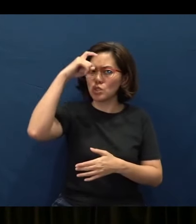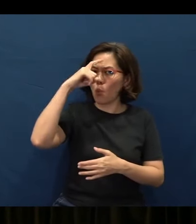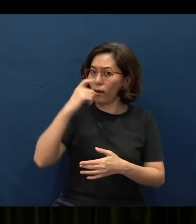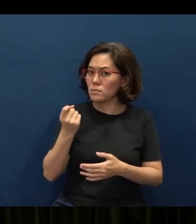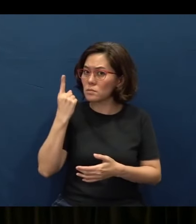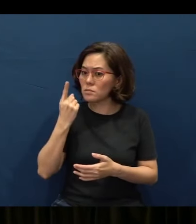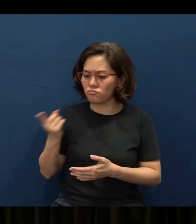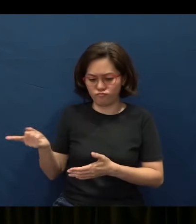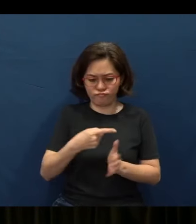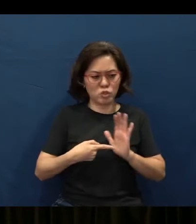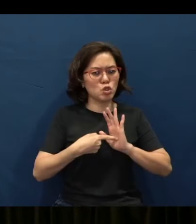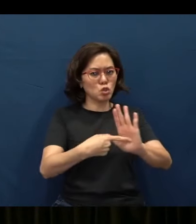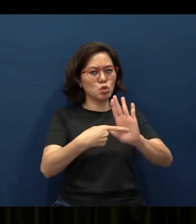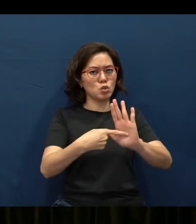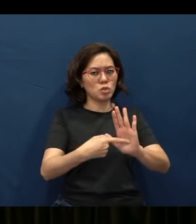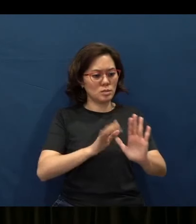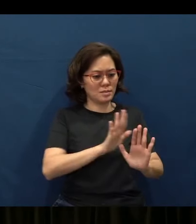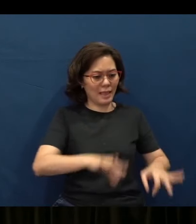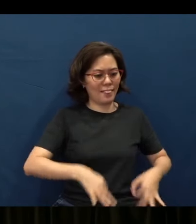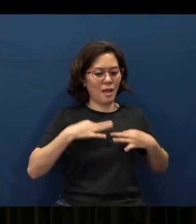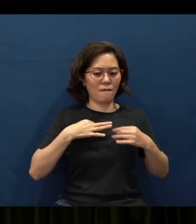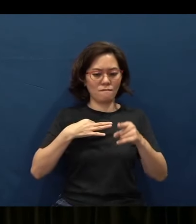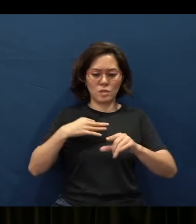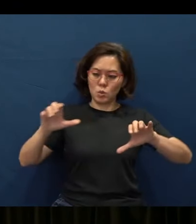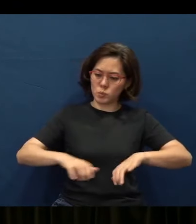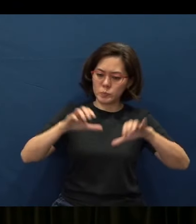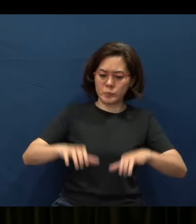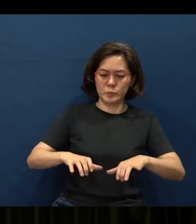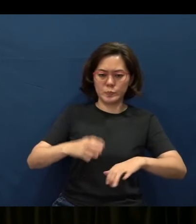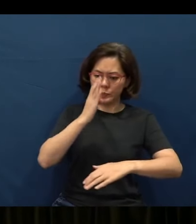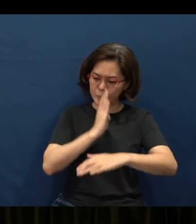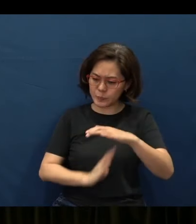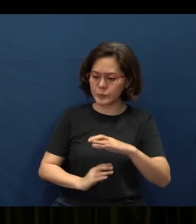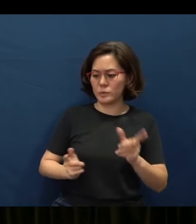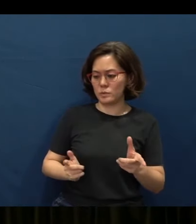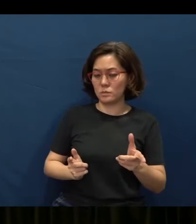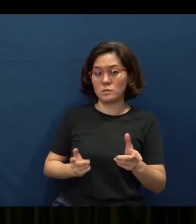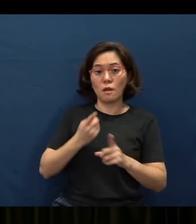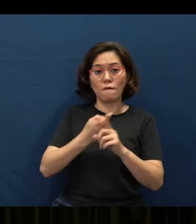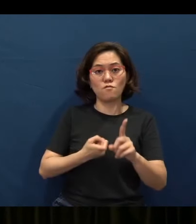Let him show it by their good life, deeds done in humility that comes from wisdom.”